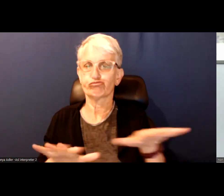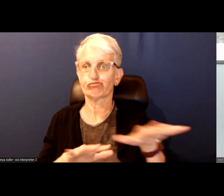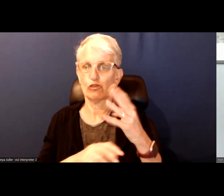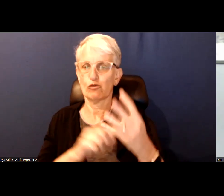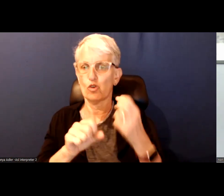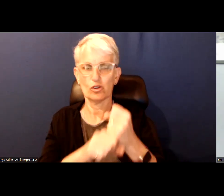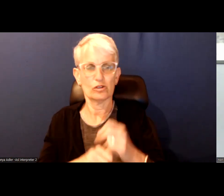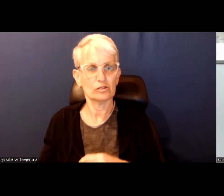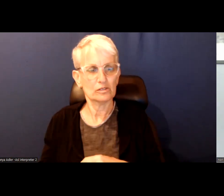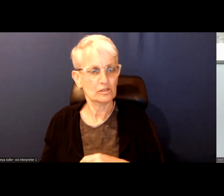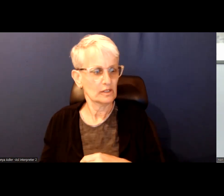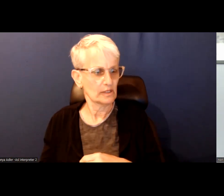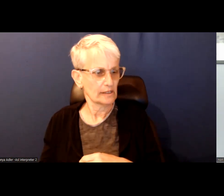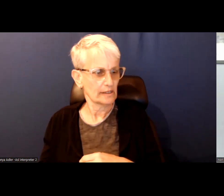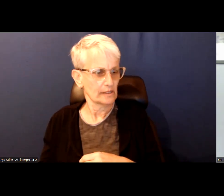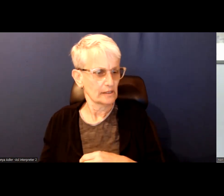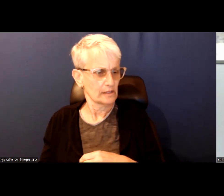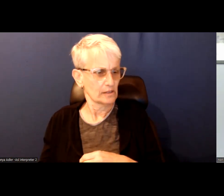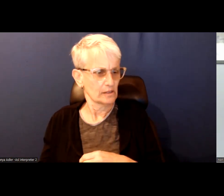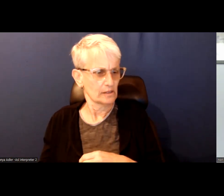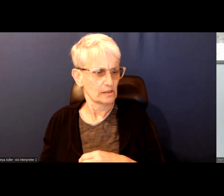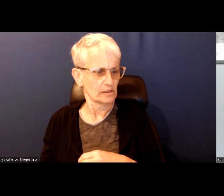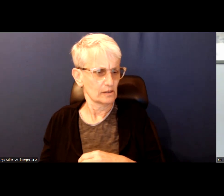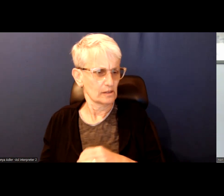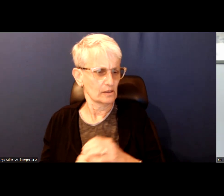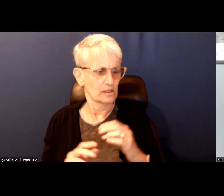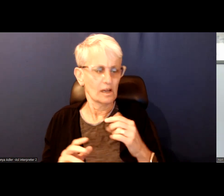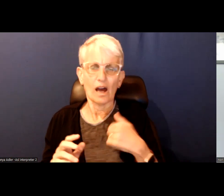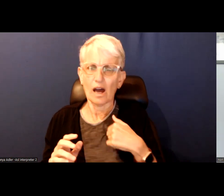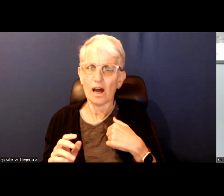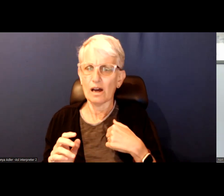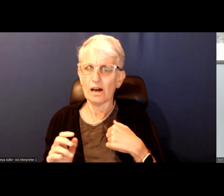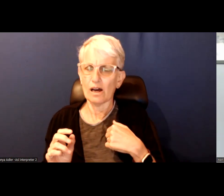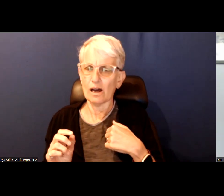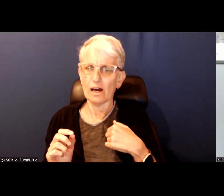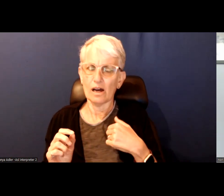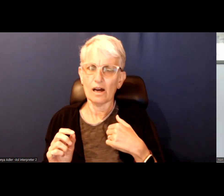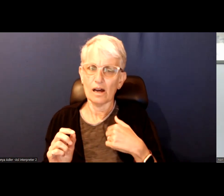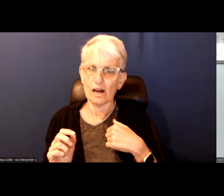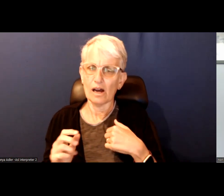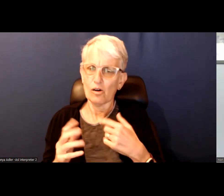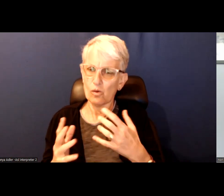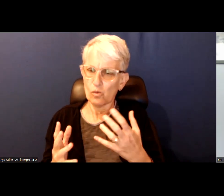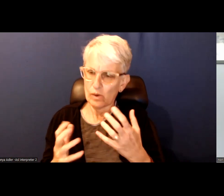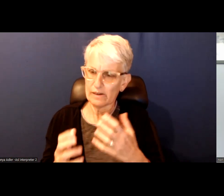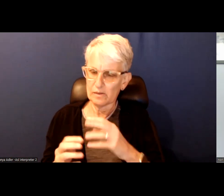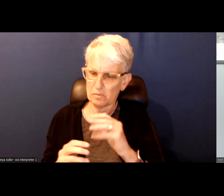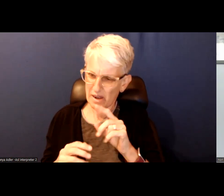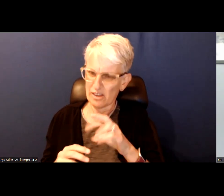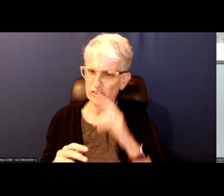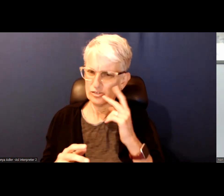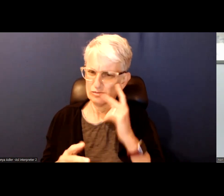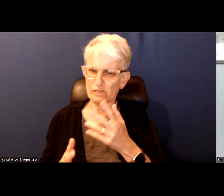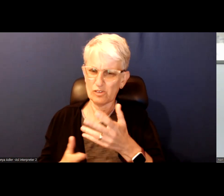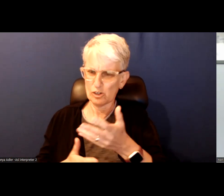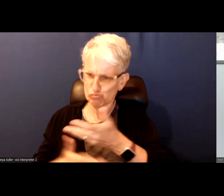I feel the sense that I would love to see a mayor generally present in communities I